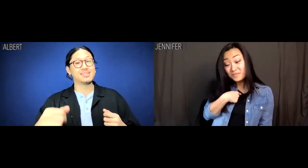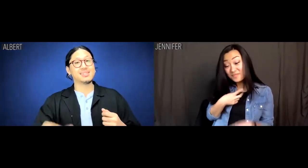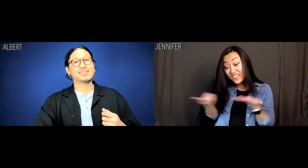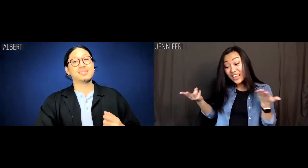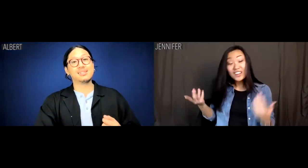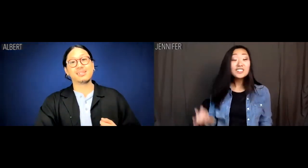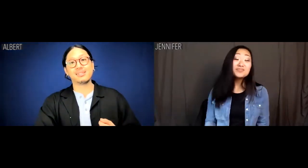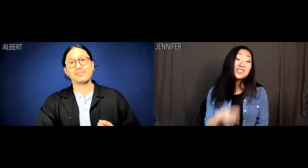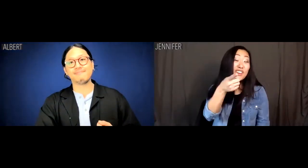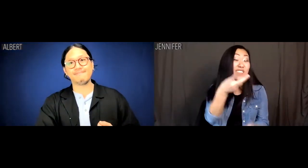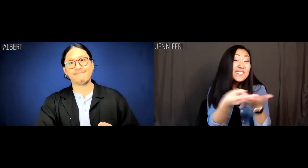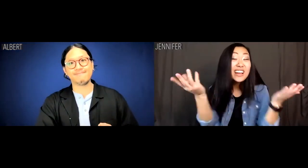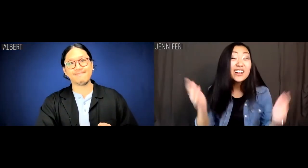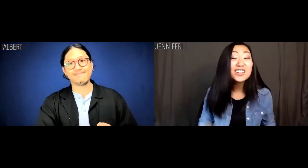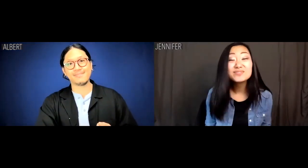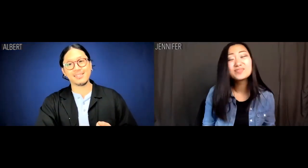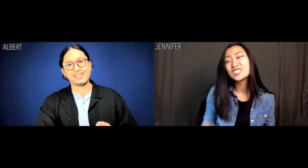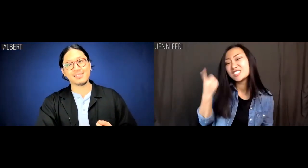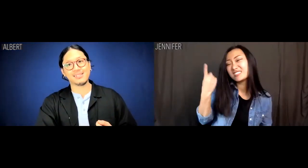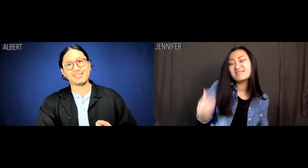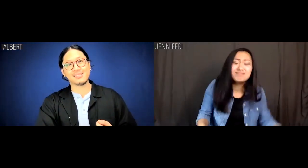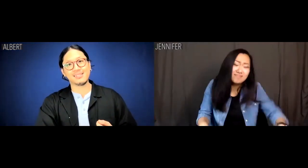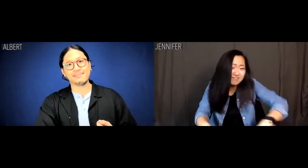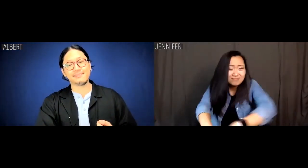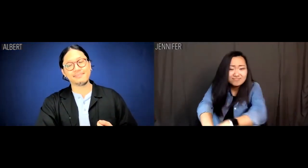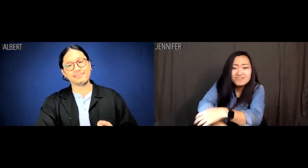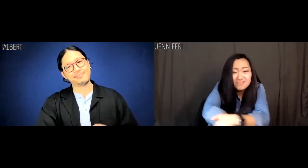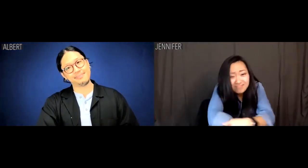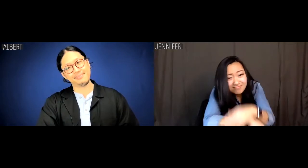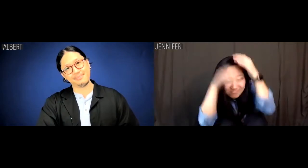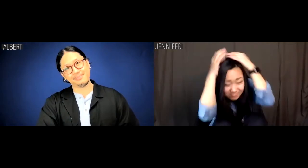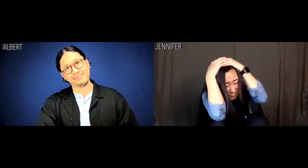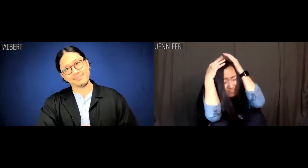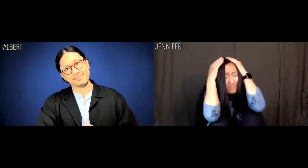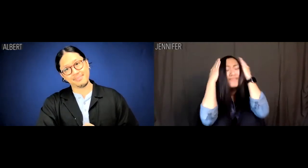I'm a failure, you're a failure, let's all curl up in a ball on the floor.